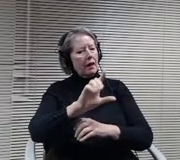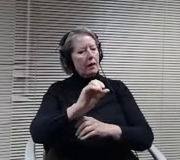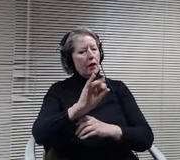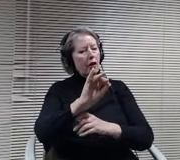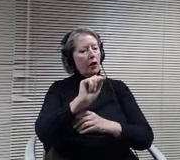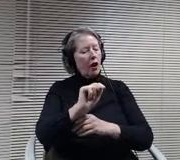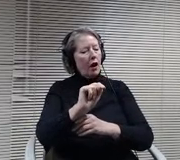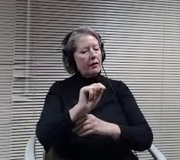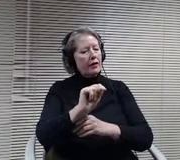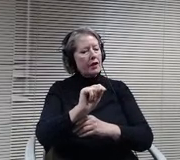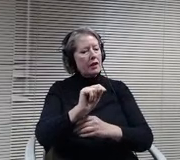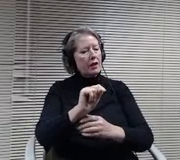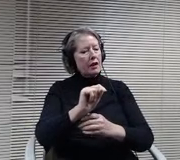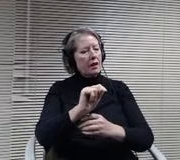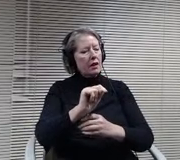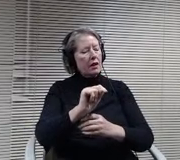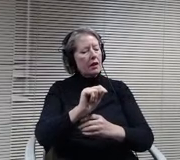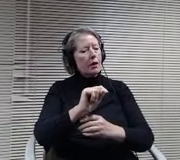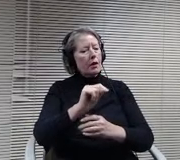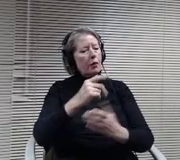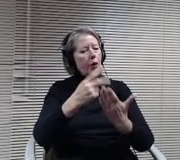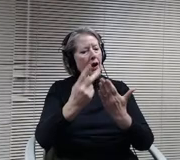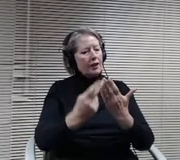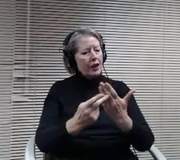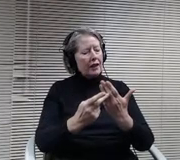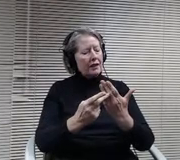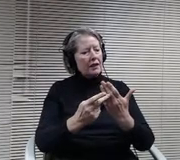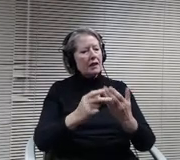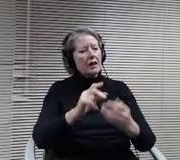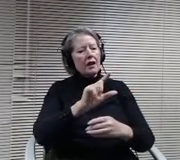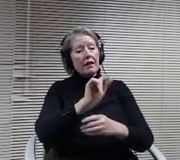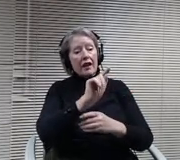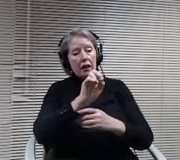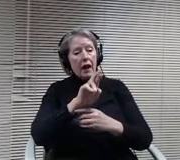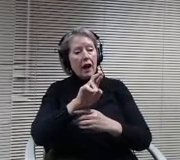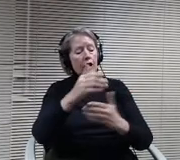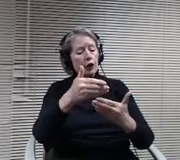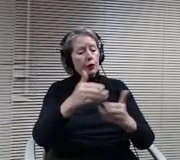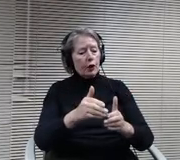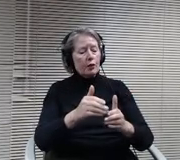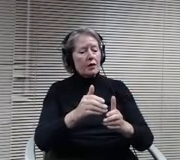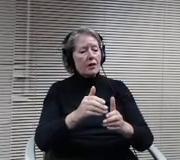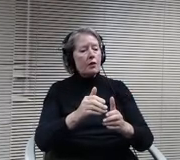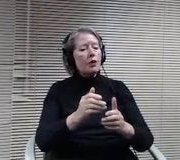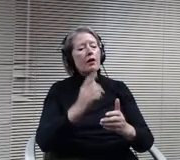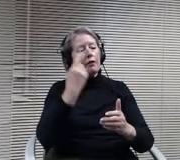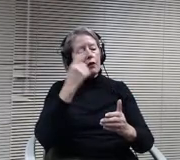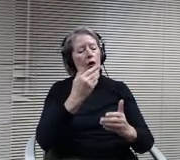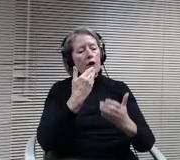into really highly collaborative space. That space we're looking at now holds AP computer science and we all the research about